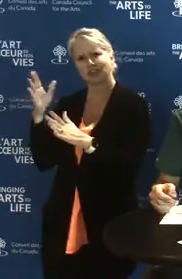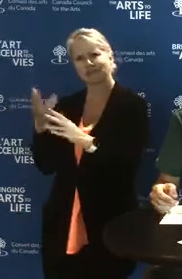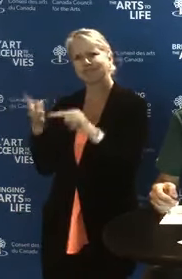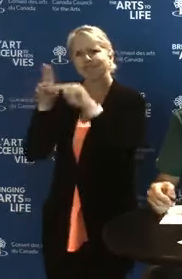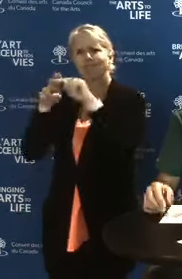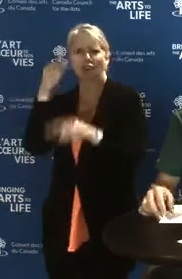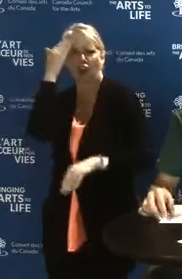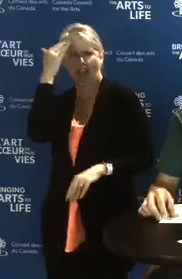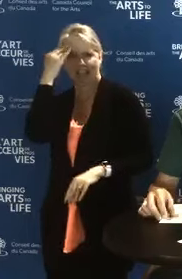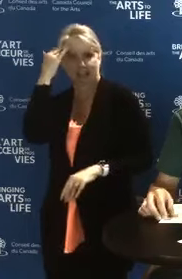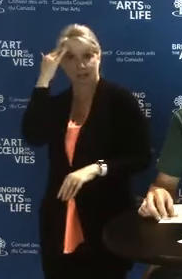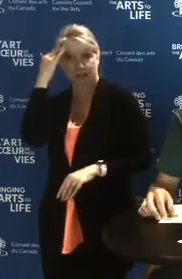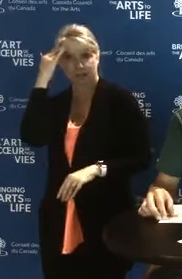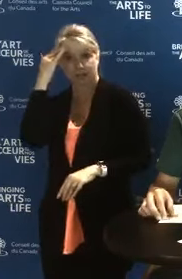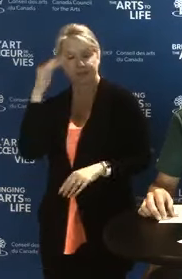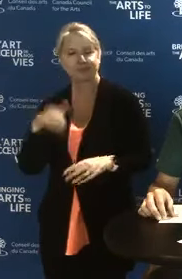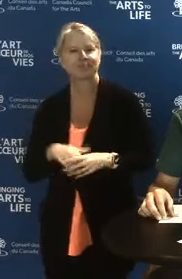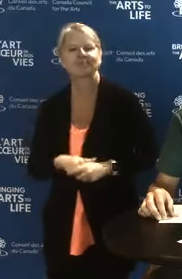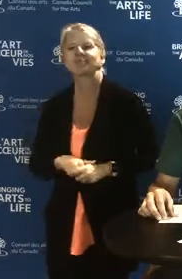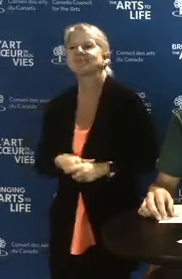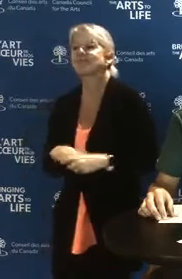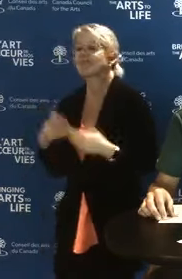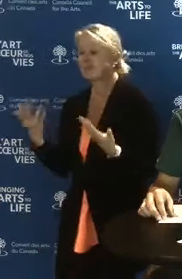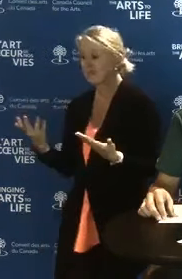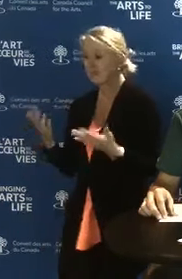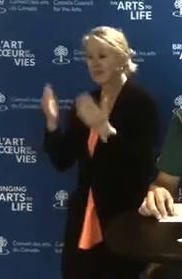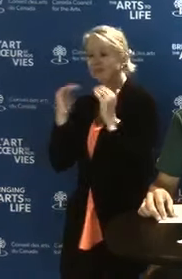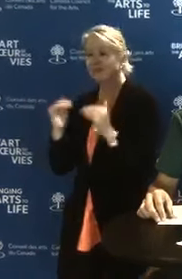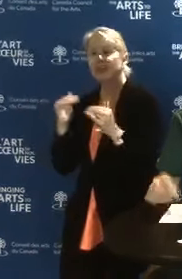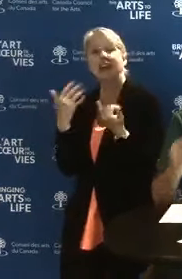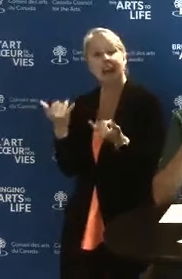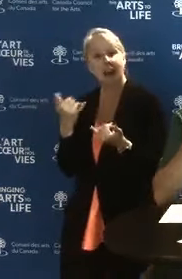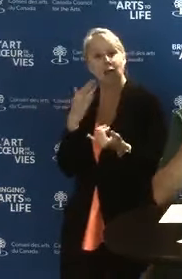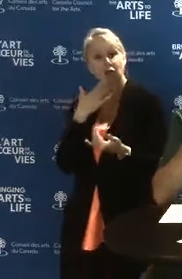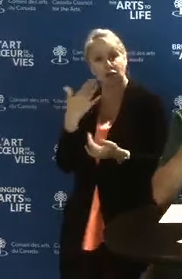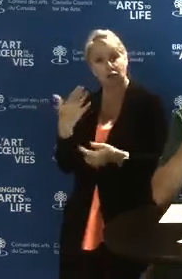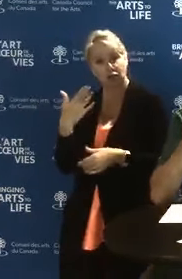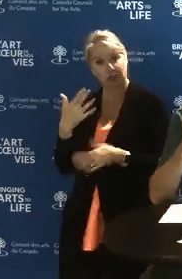So I think this is a very good time to mention that we have a new feature